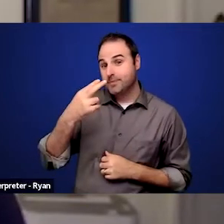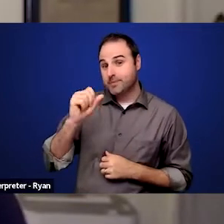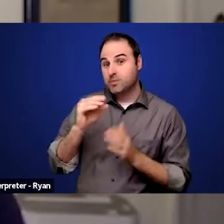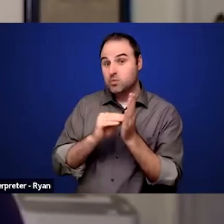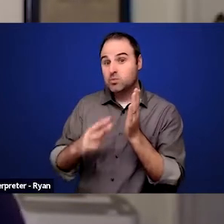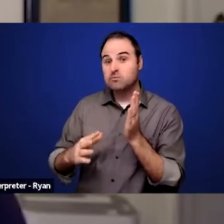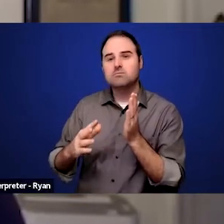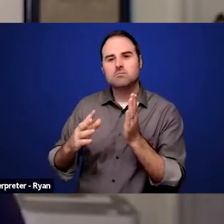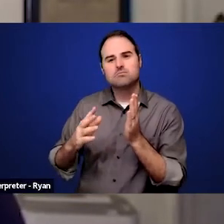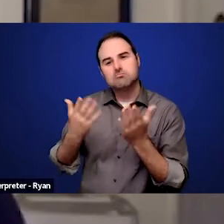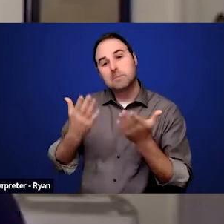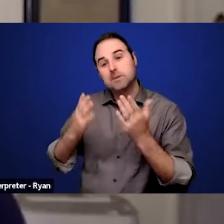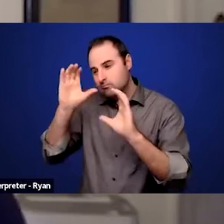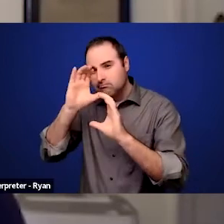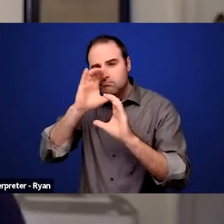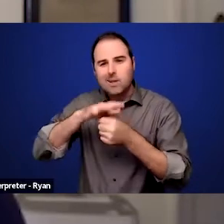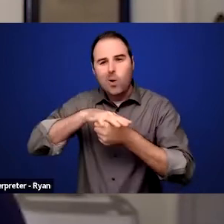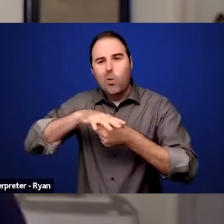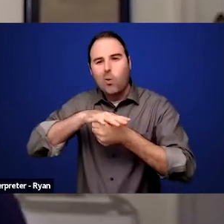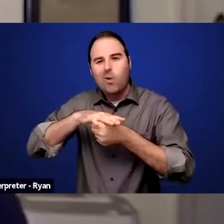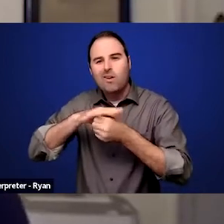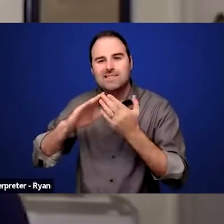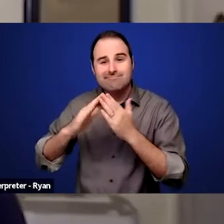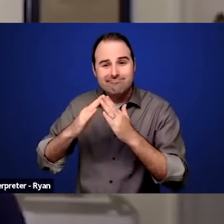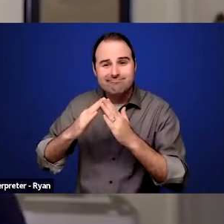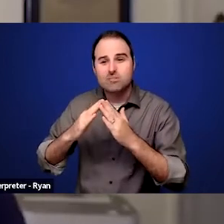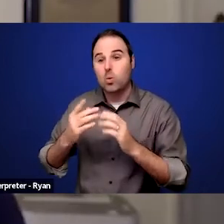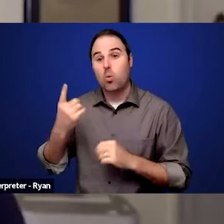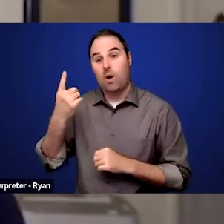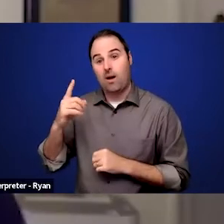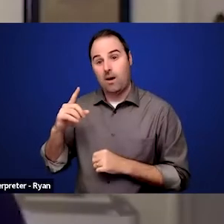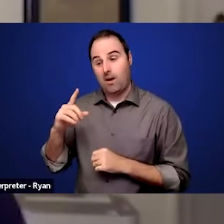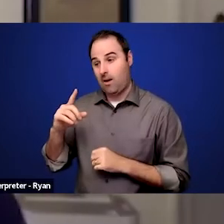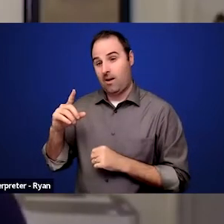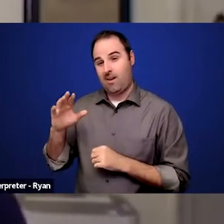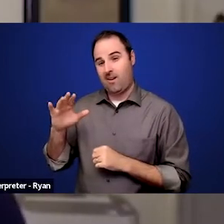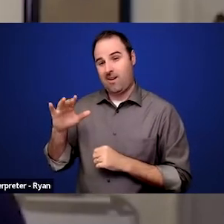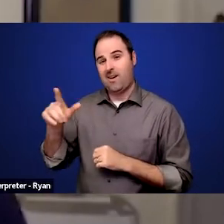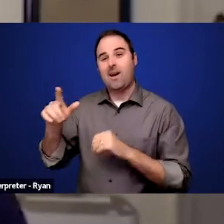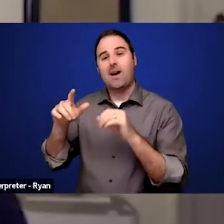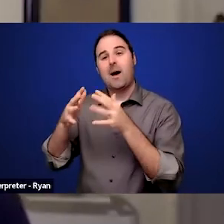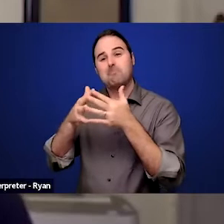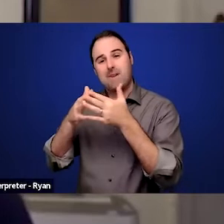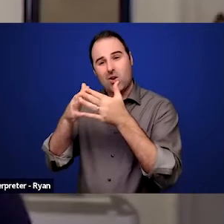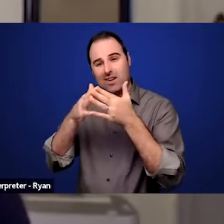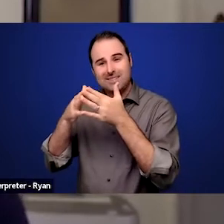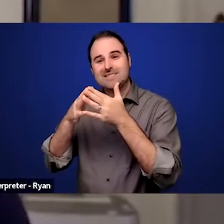There's, I mentioned a minute ago, the American Association of People with Disabilities, now they have a summer internship program